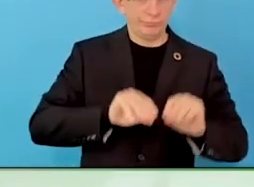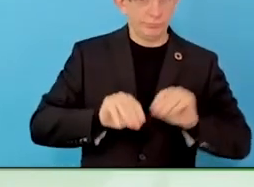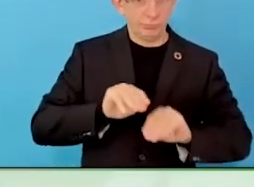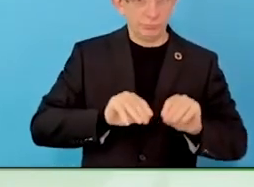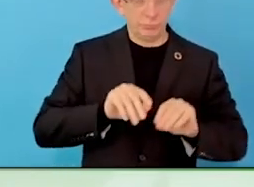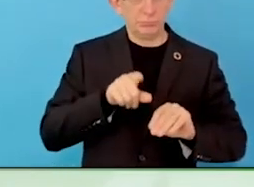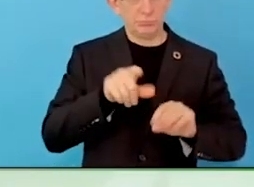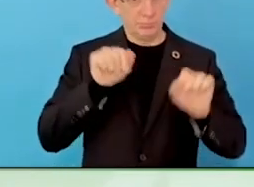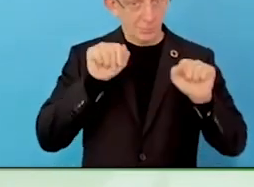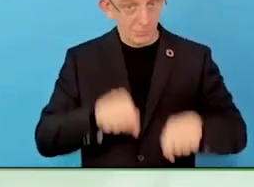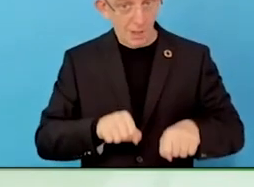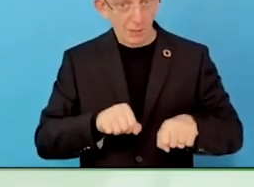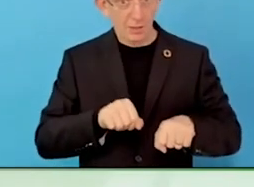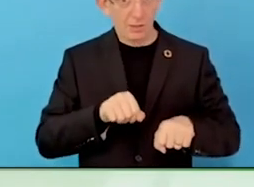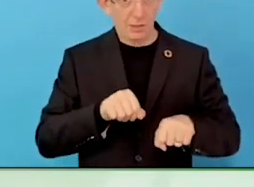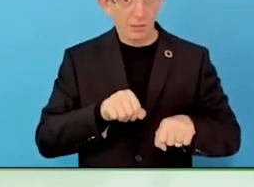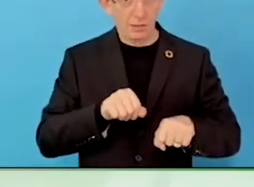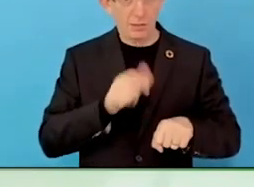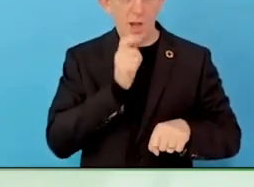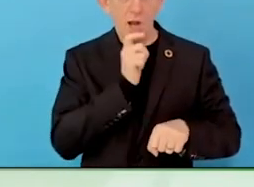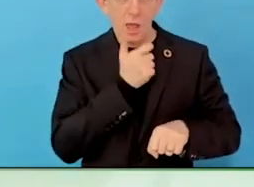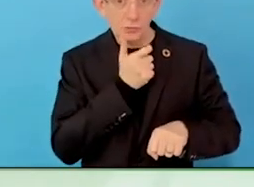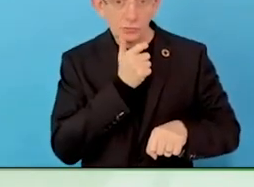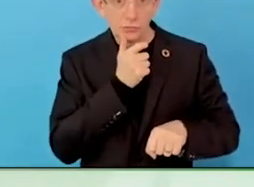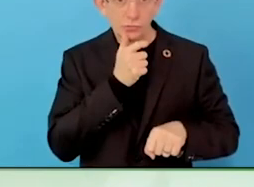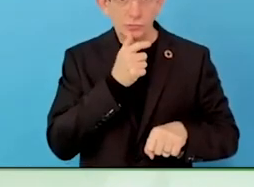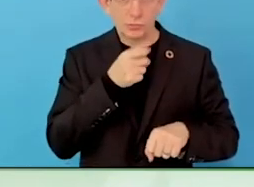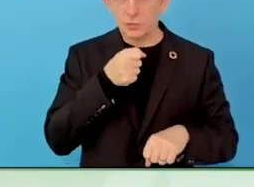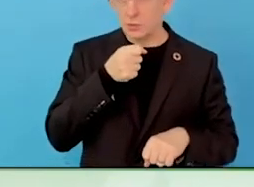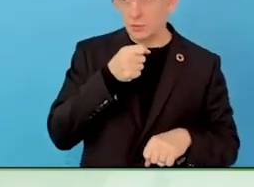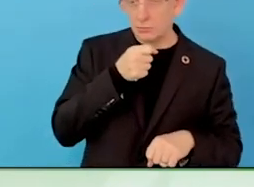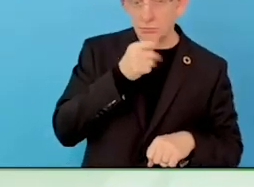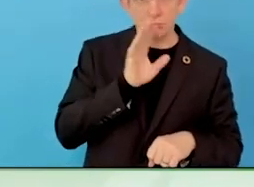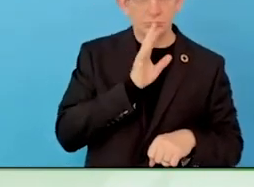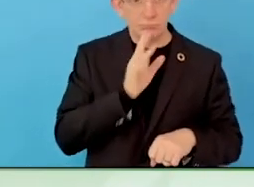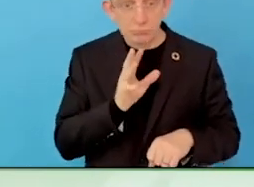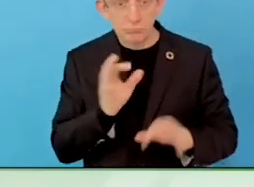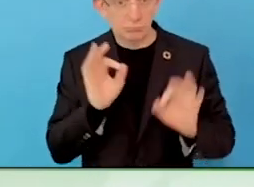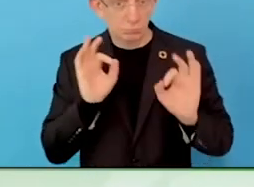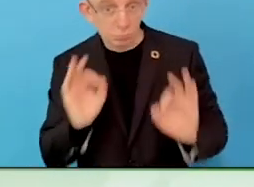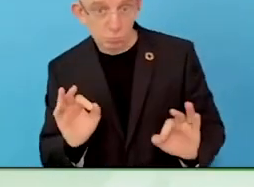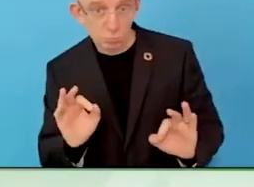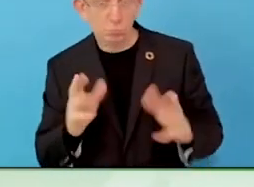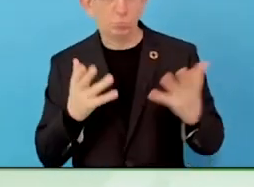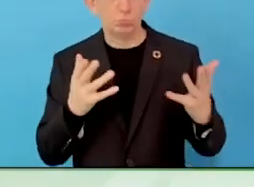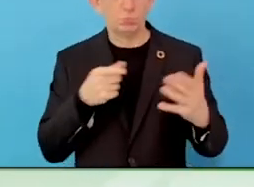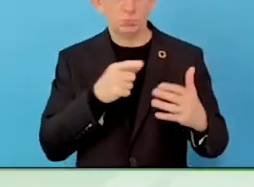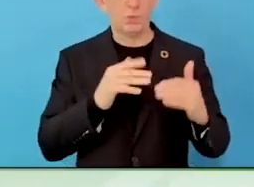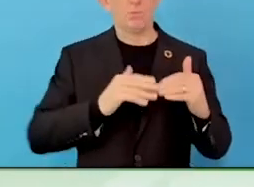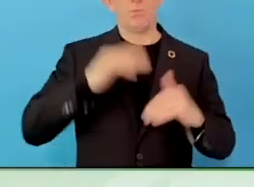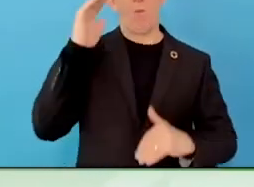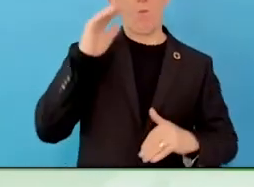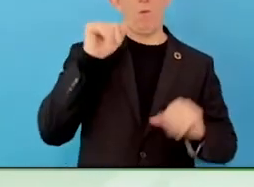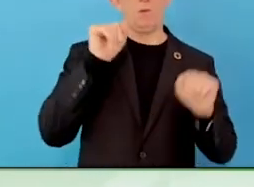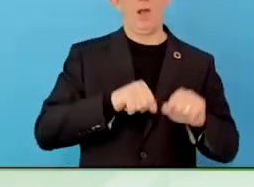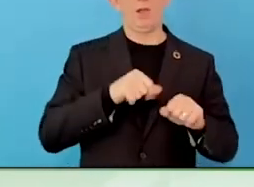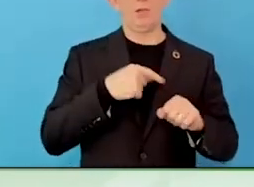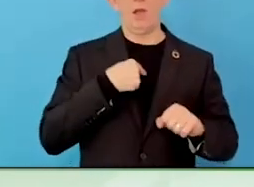Unfortunately, the ecosystem is excluding people. Transportation is not accessible.